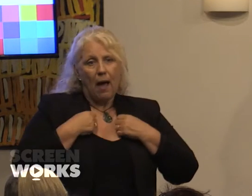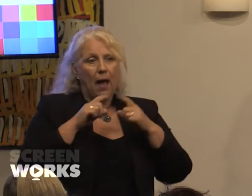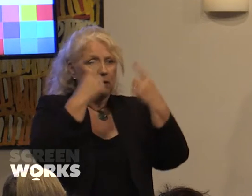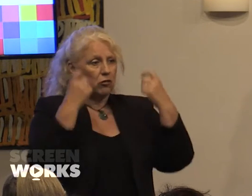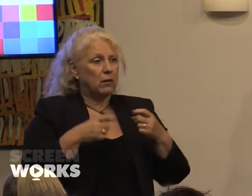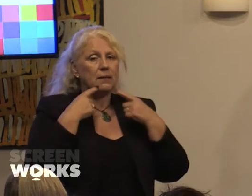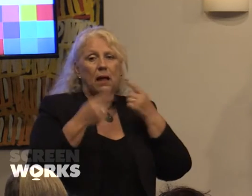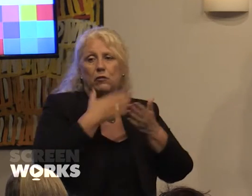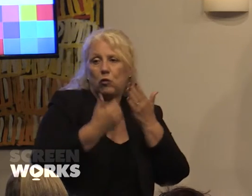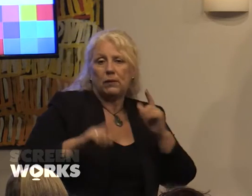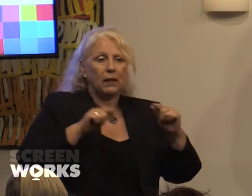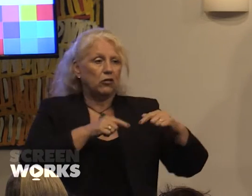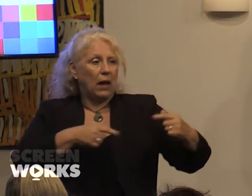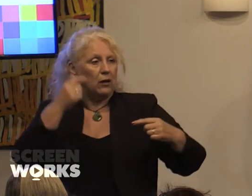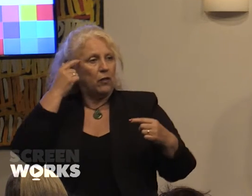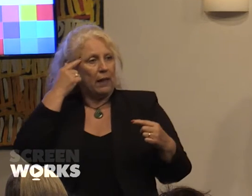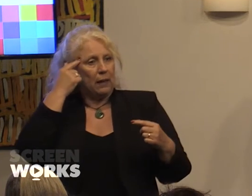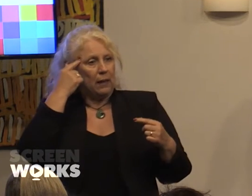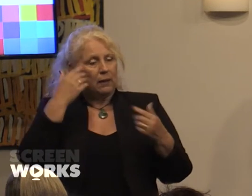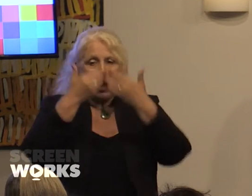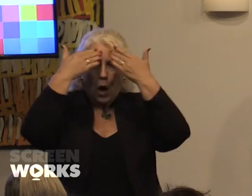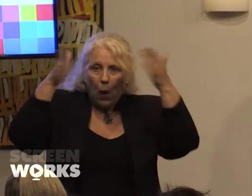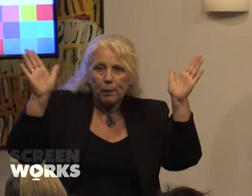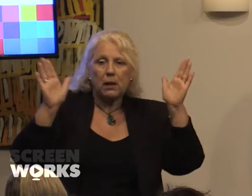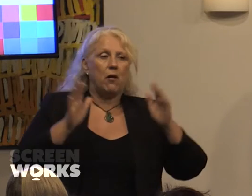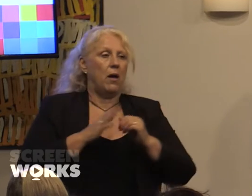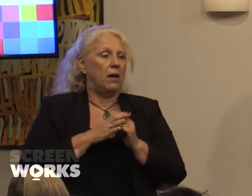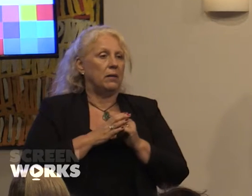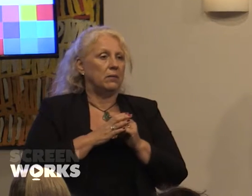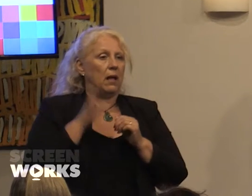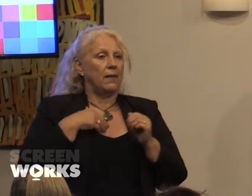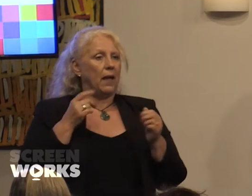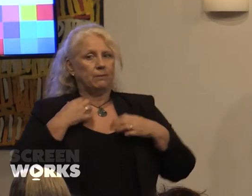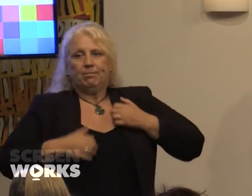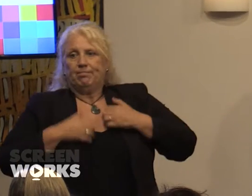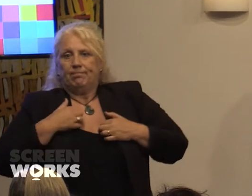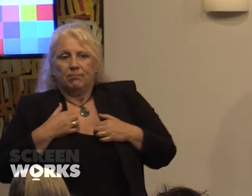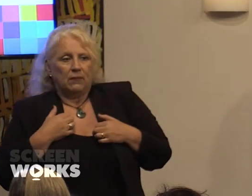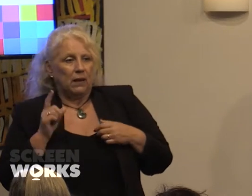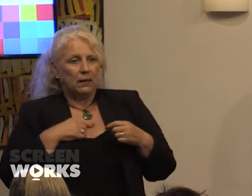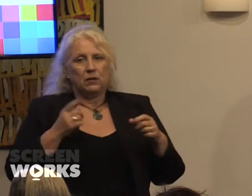our thinking, that open our eyes and that ignite us into collective action to